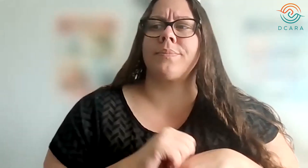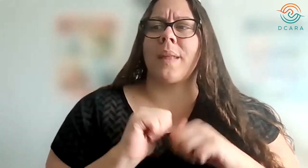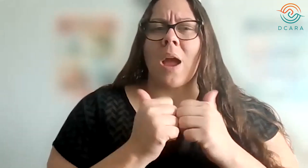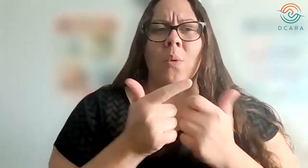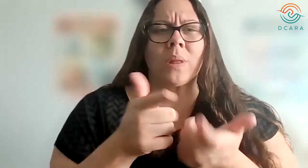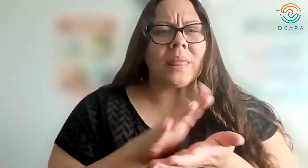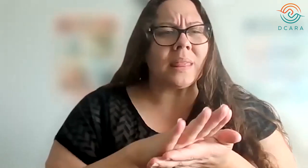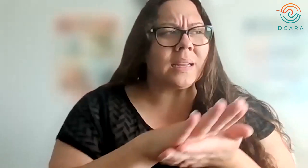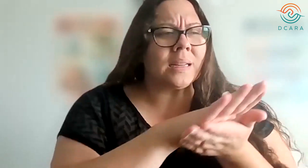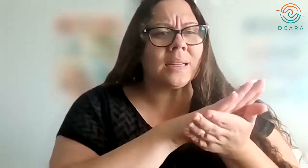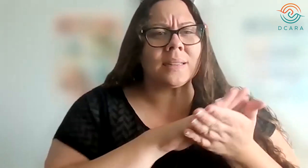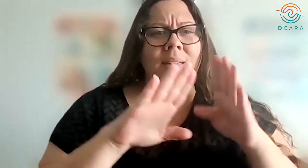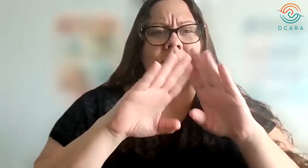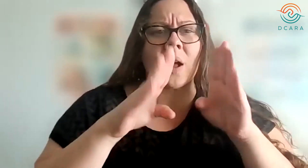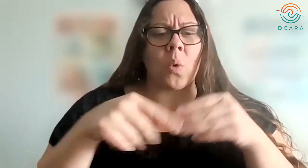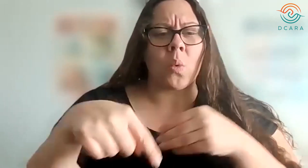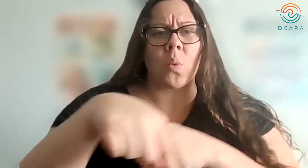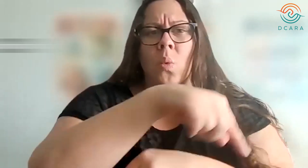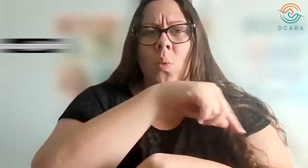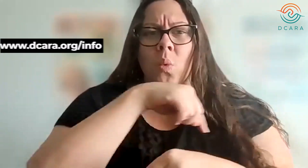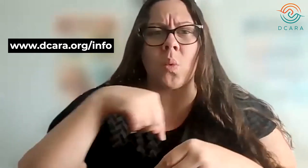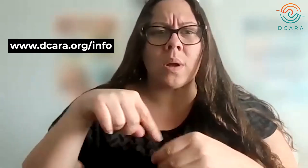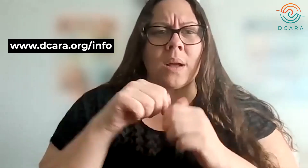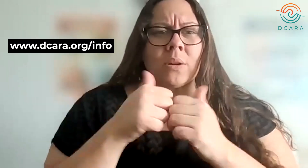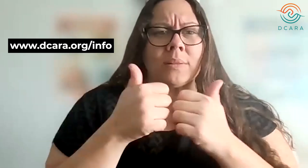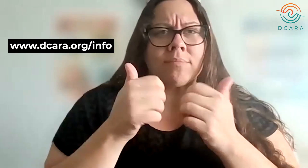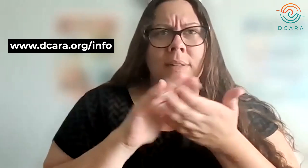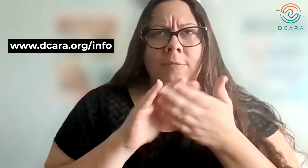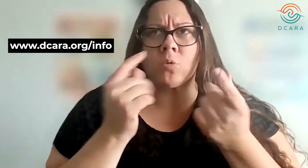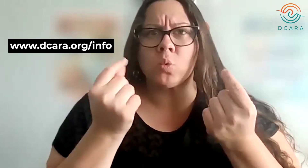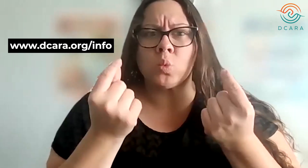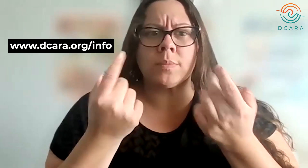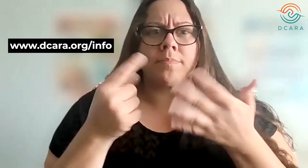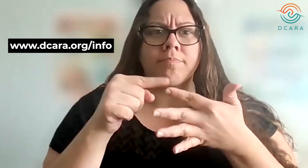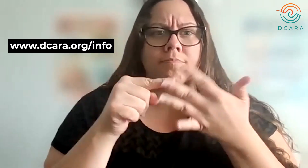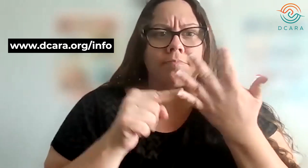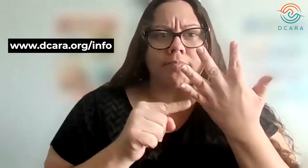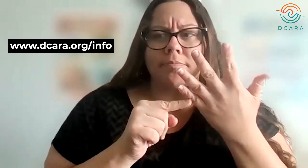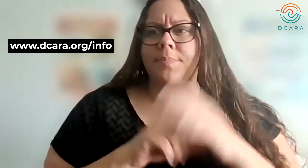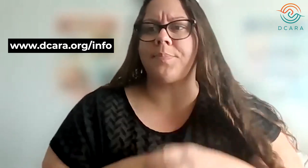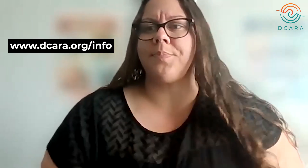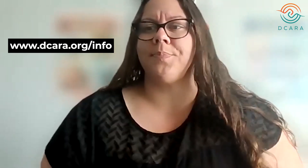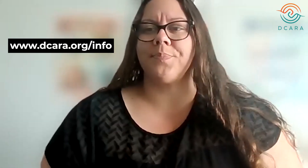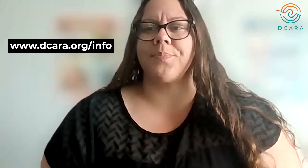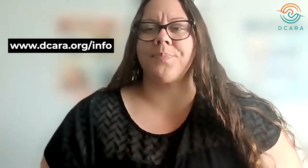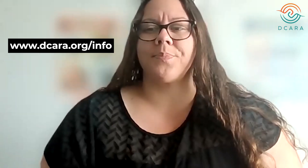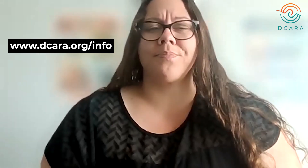and how to clean the space around your home.